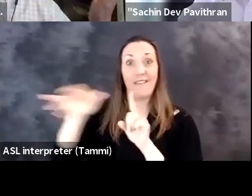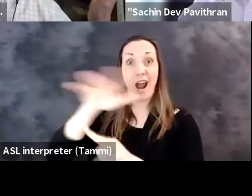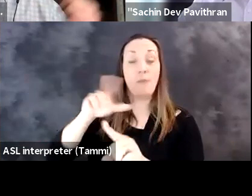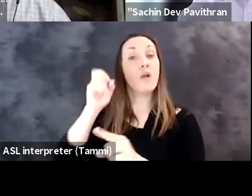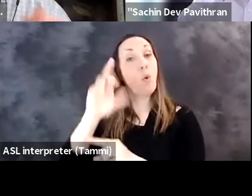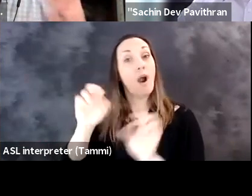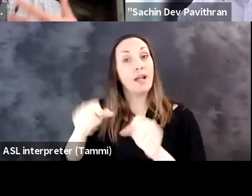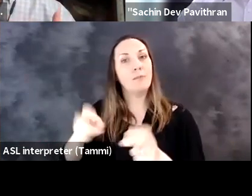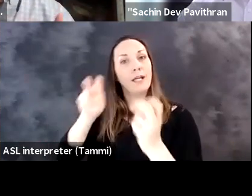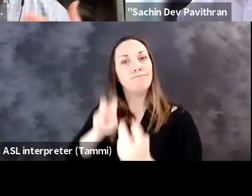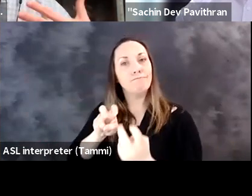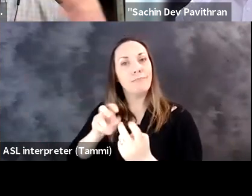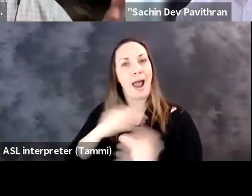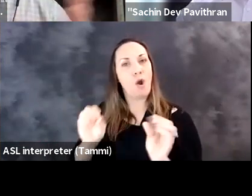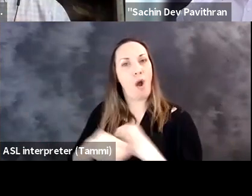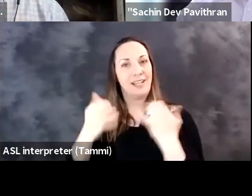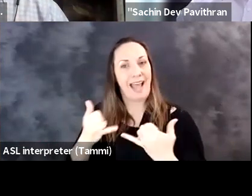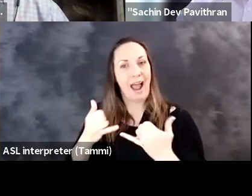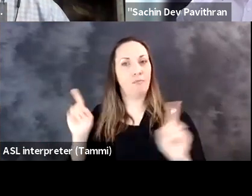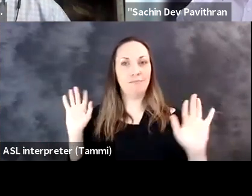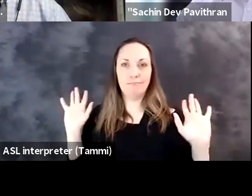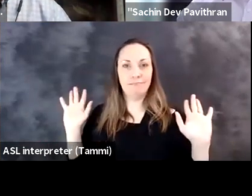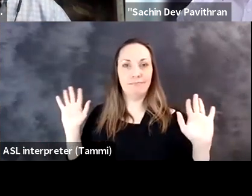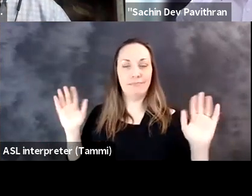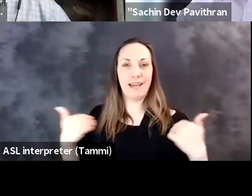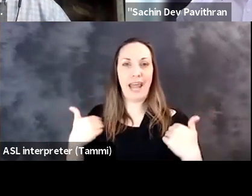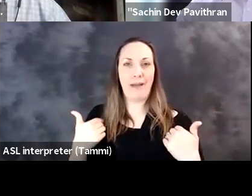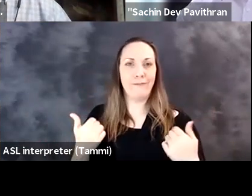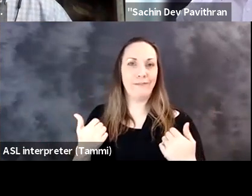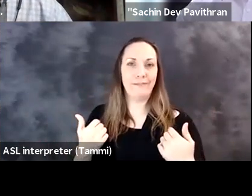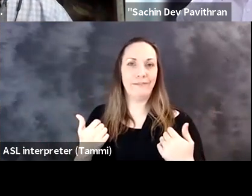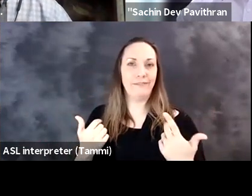with you, you can be in a fully virtualized environment or I could be